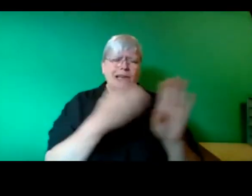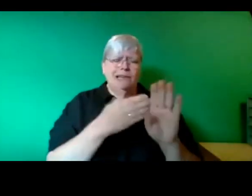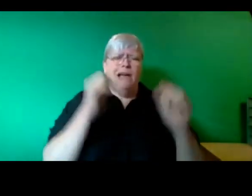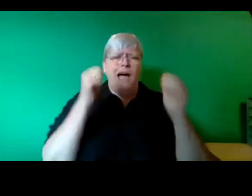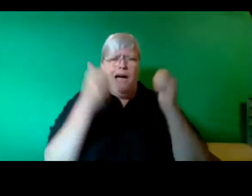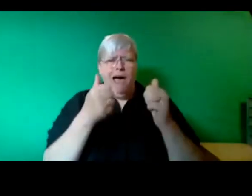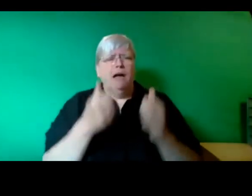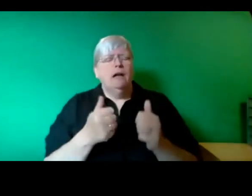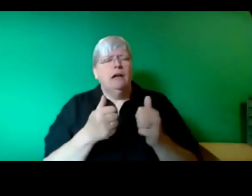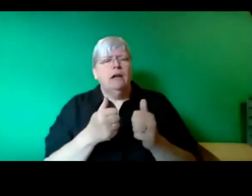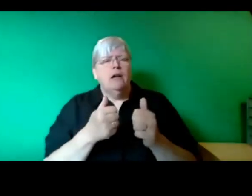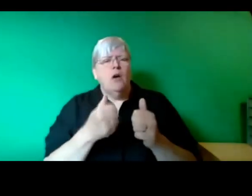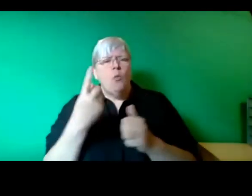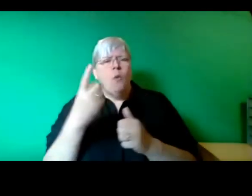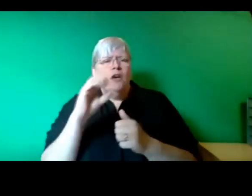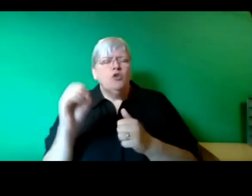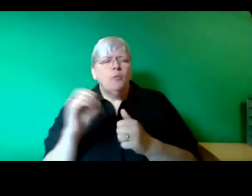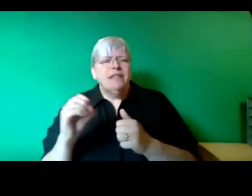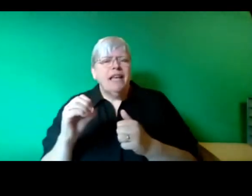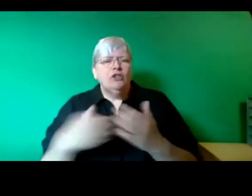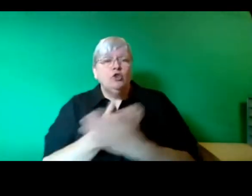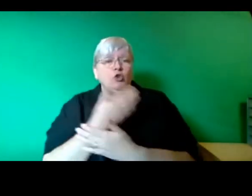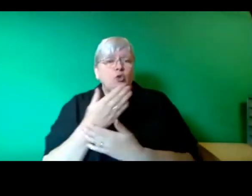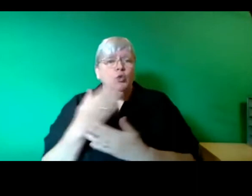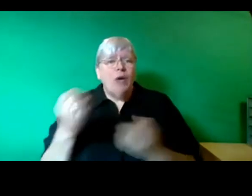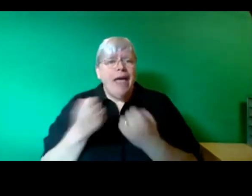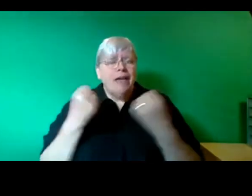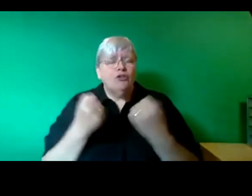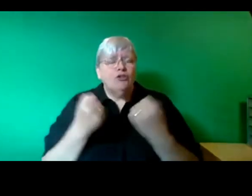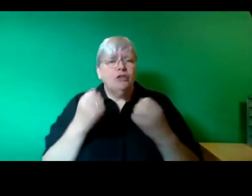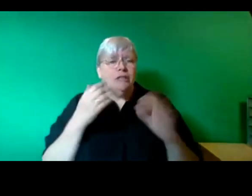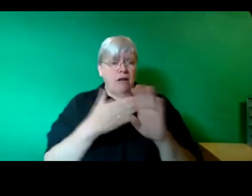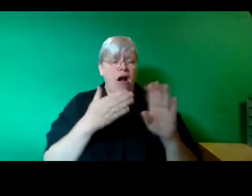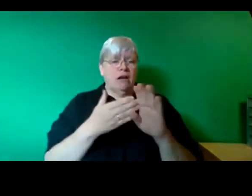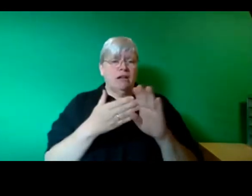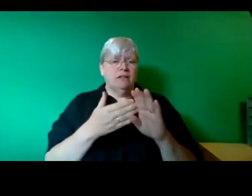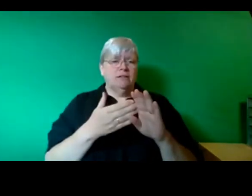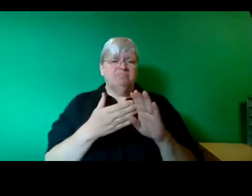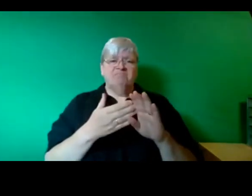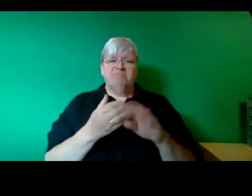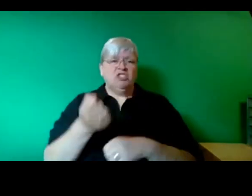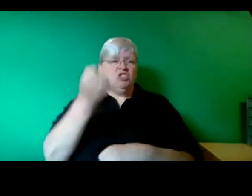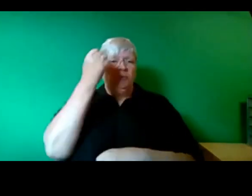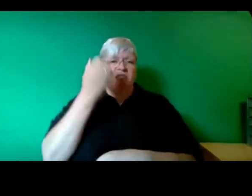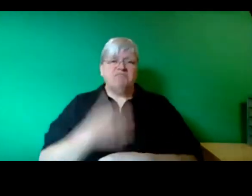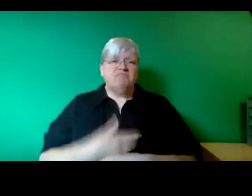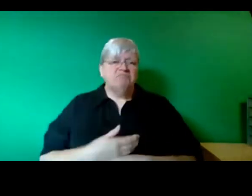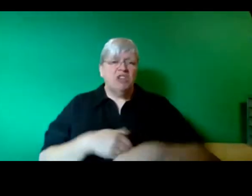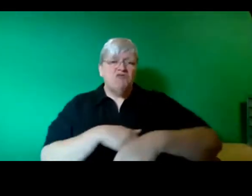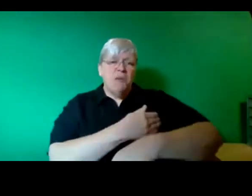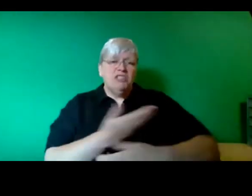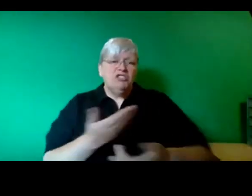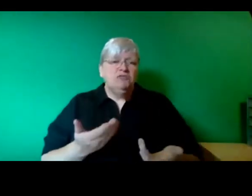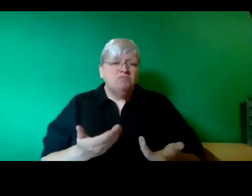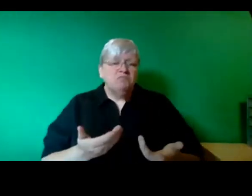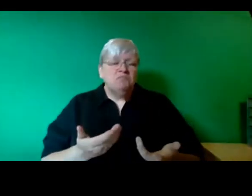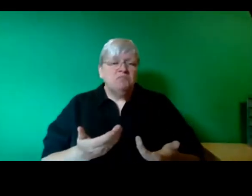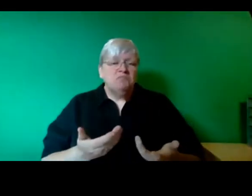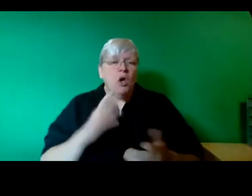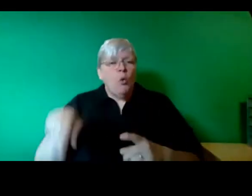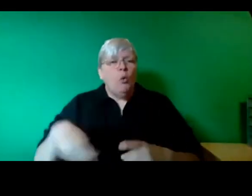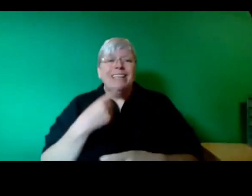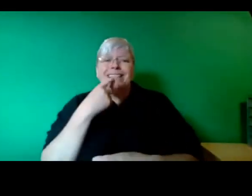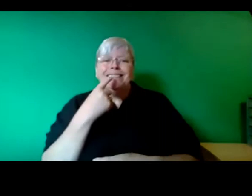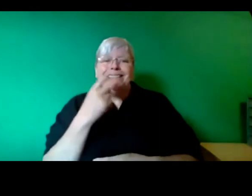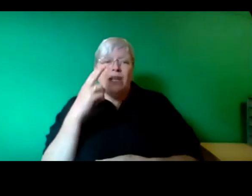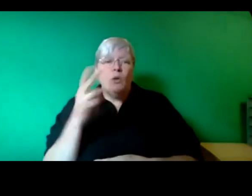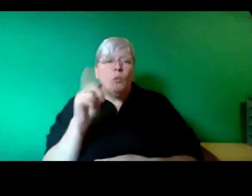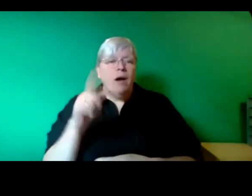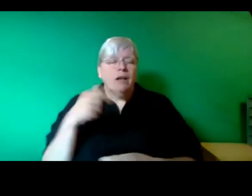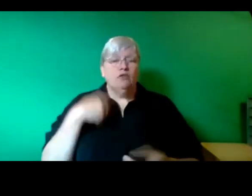100% renewable energy targets, it's all nonsense. What we see is the reality is that the energy use